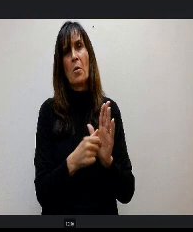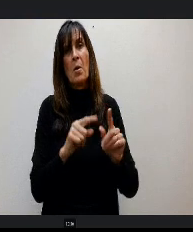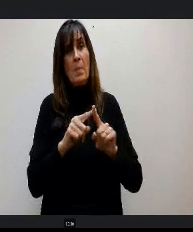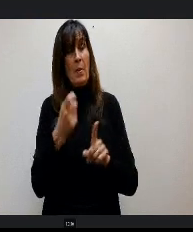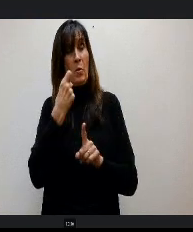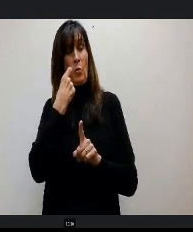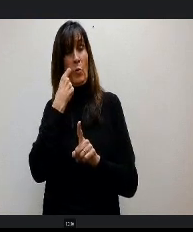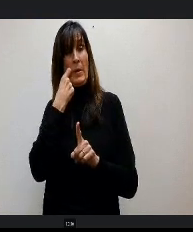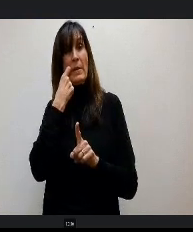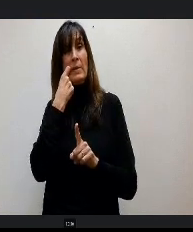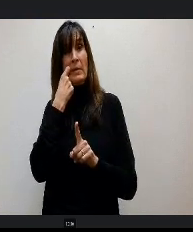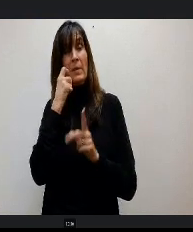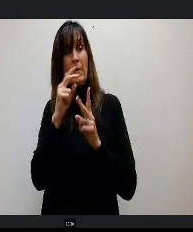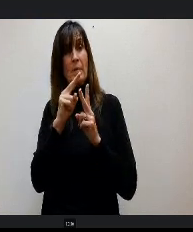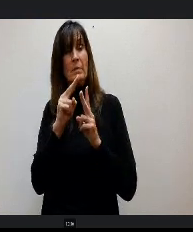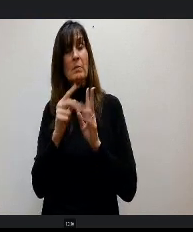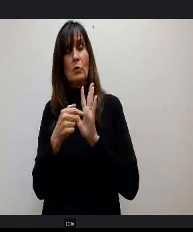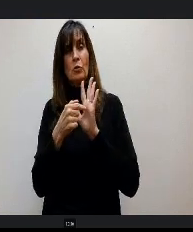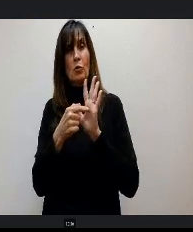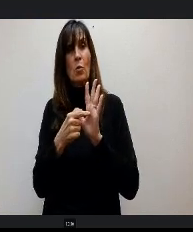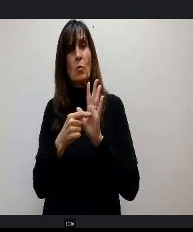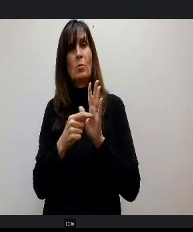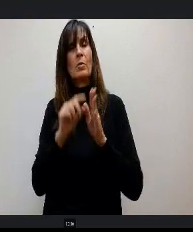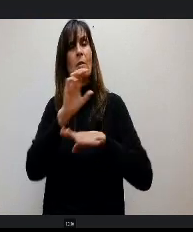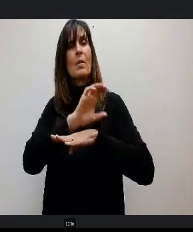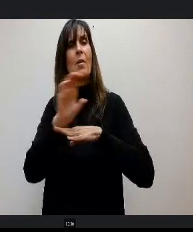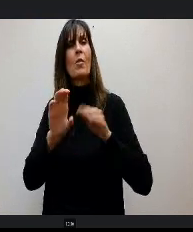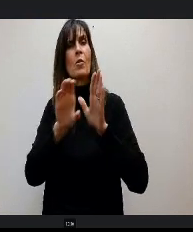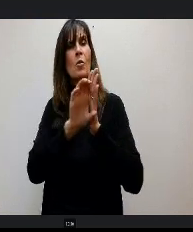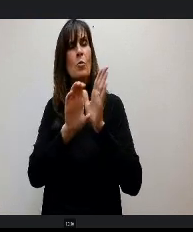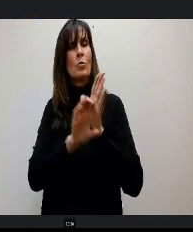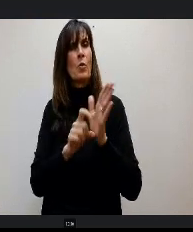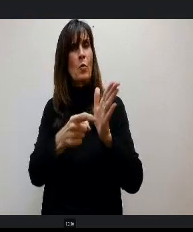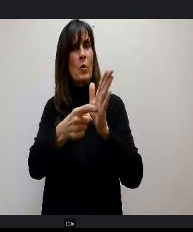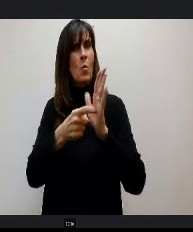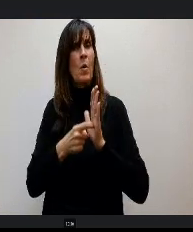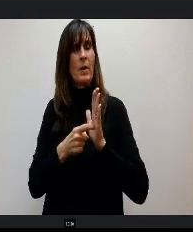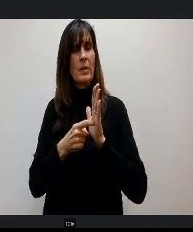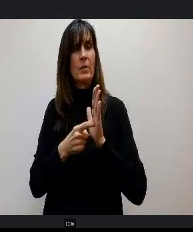Constitution requires. The base per pupil funding to